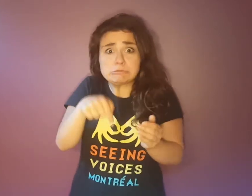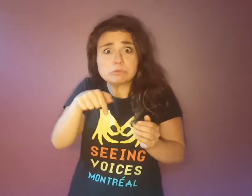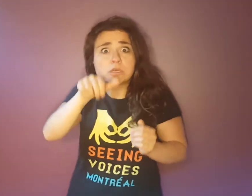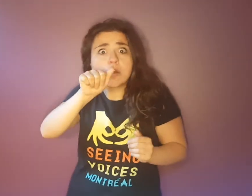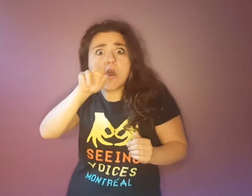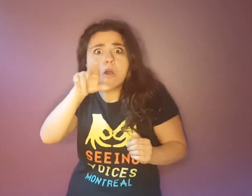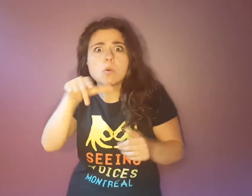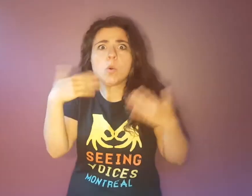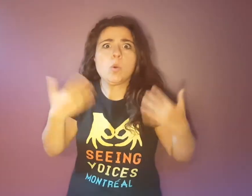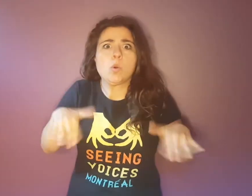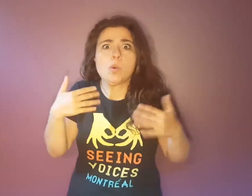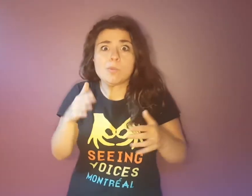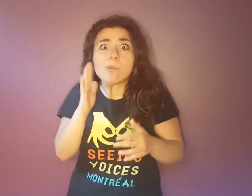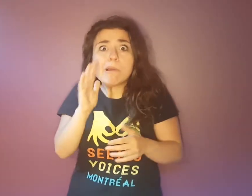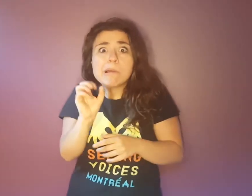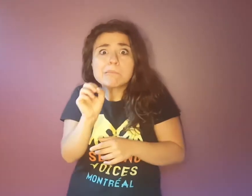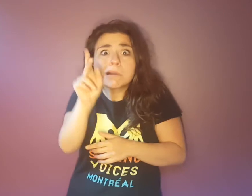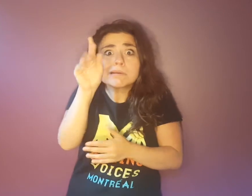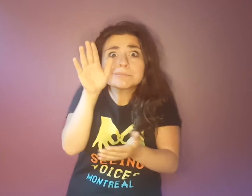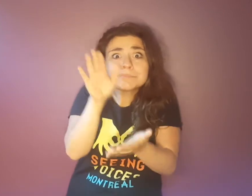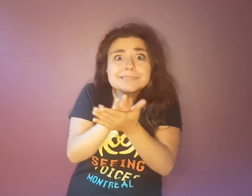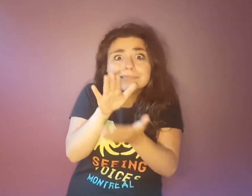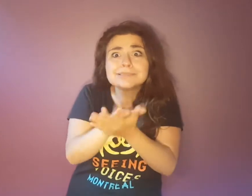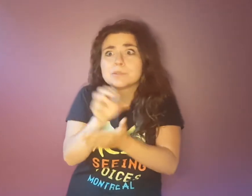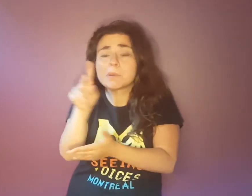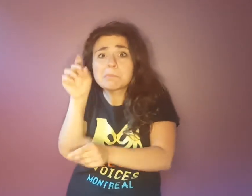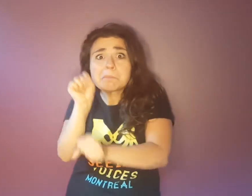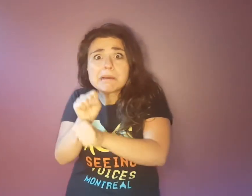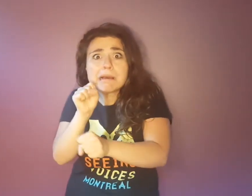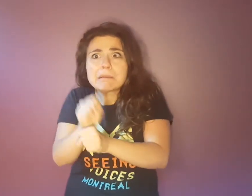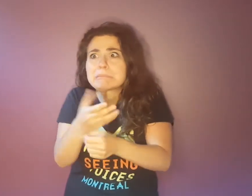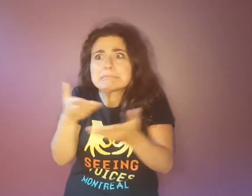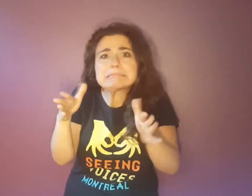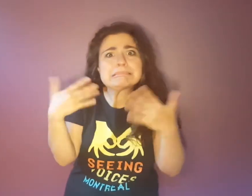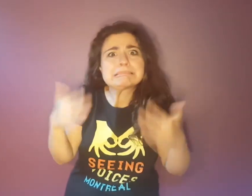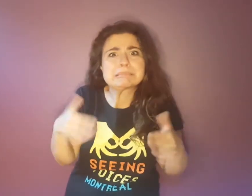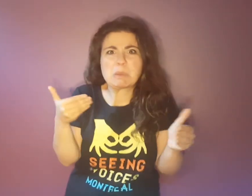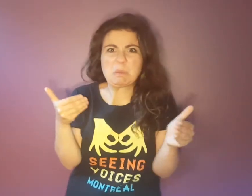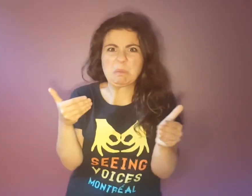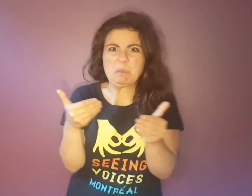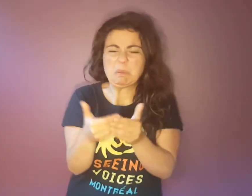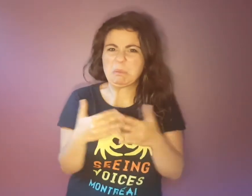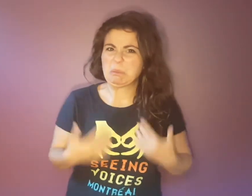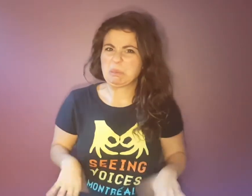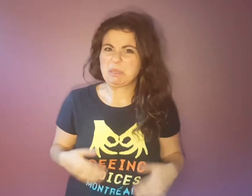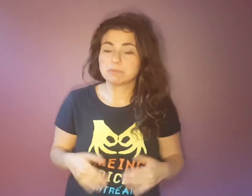It's already August - soon it'll be back to school or back to work!